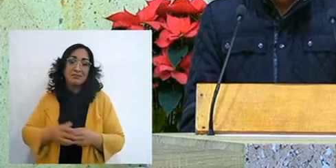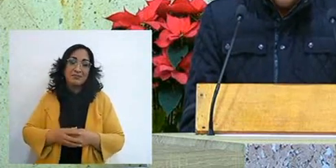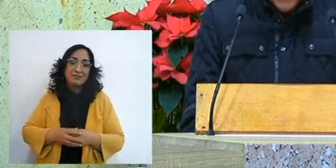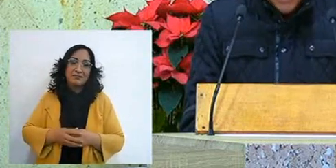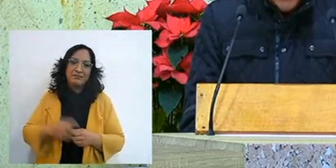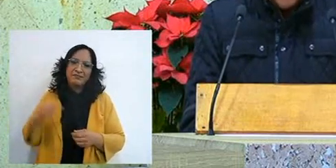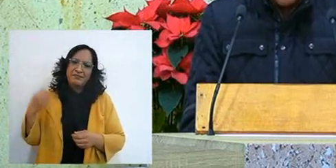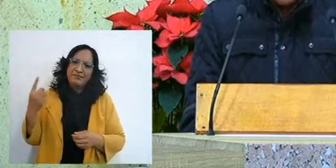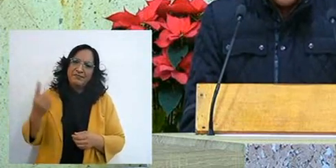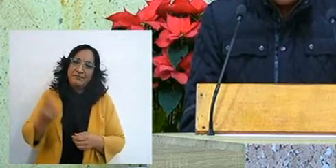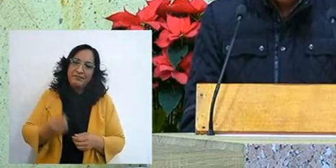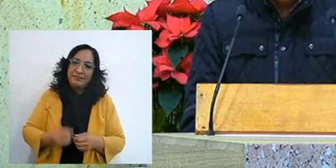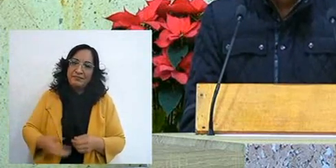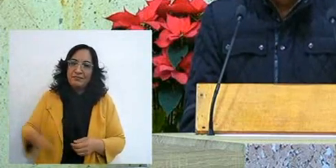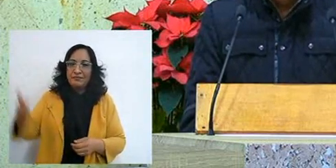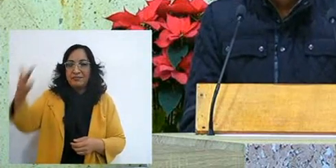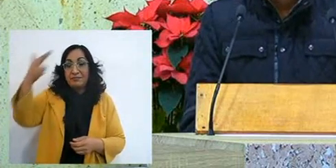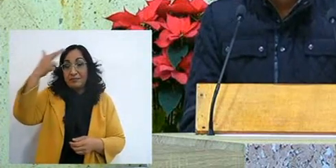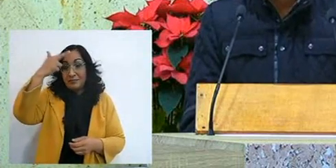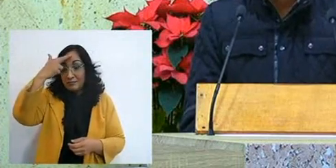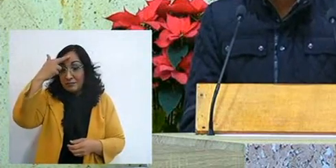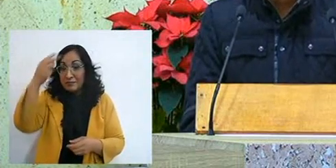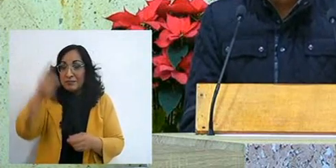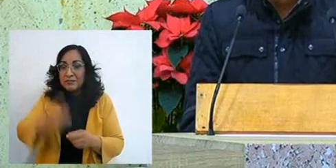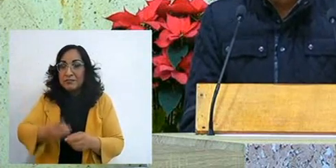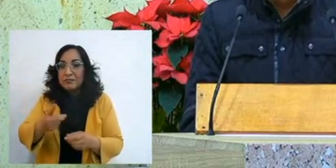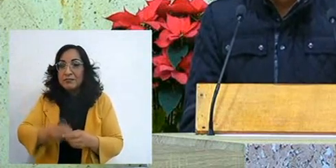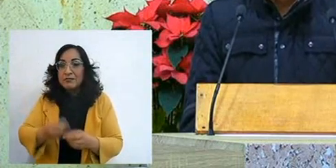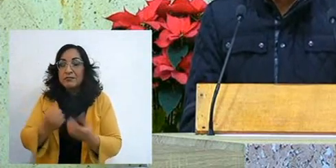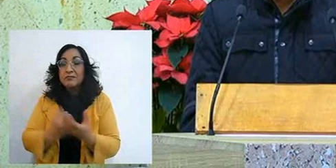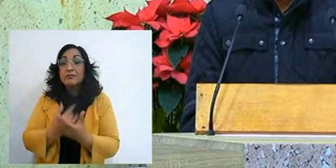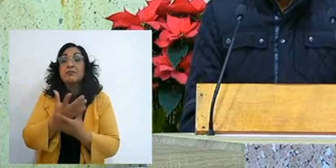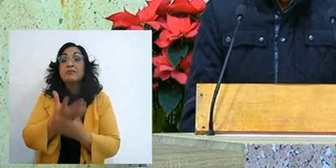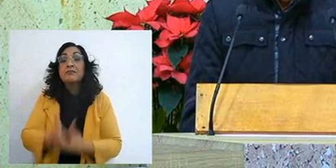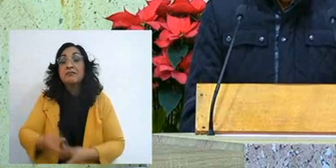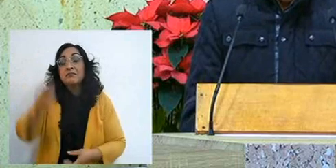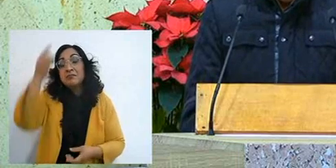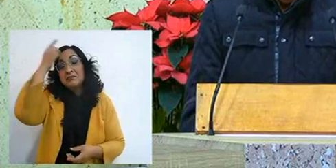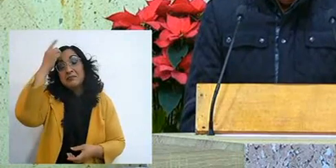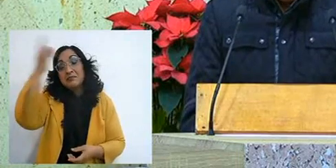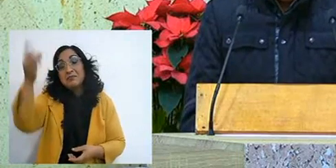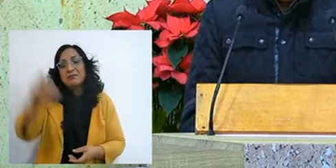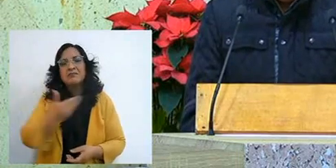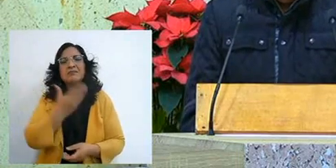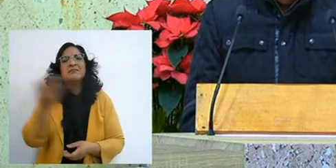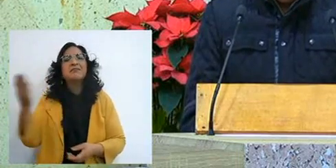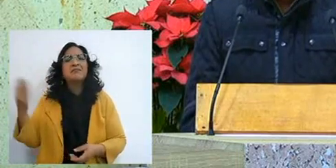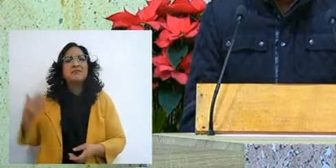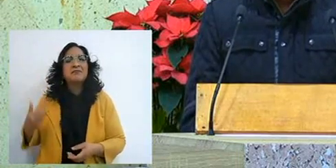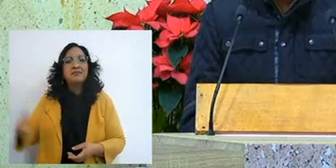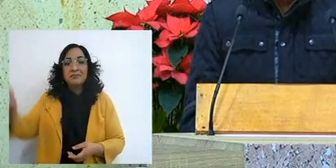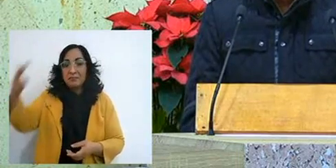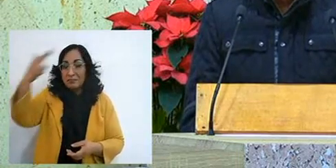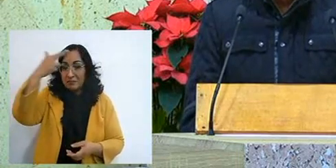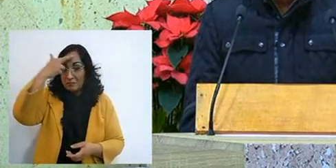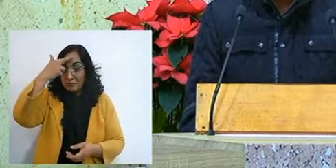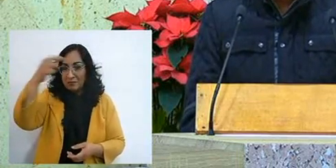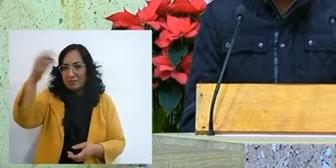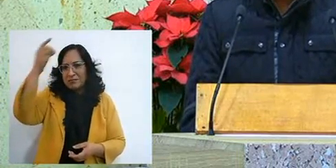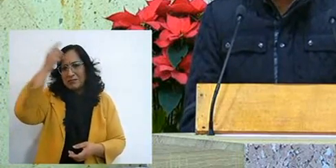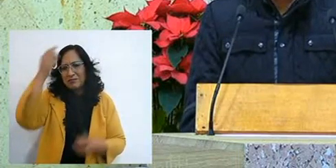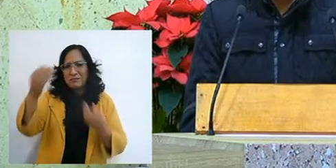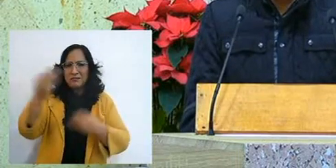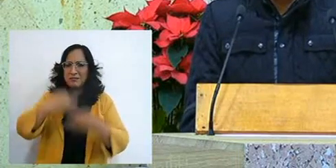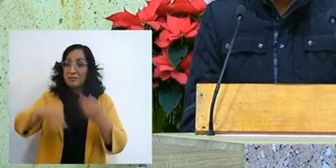is, remember where the Lord got us from, remember that he is an Almighty God who listens to us,